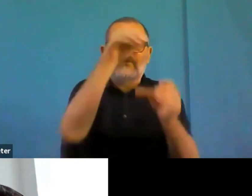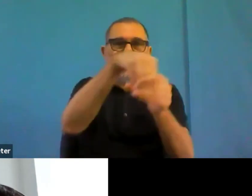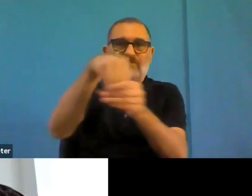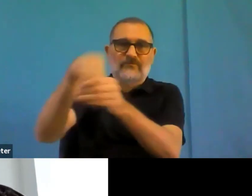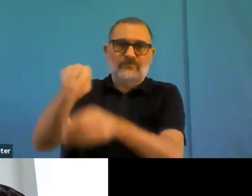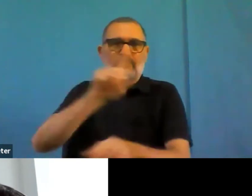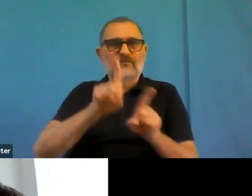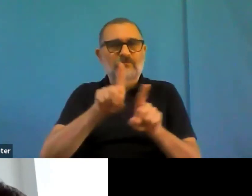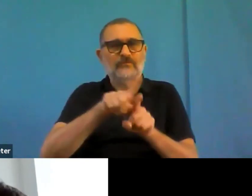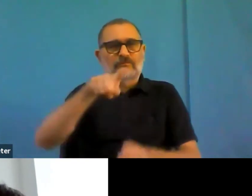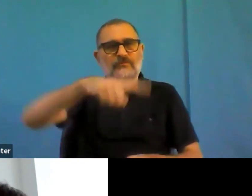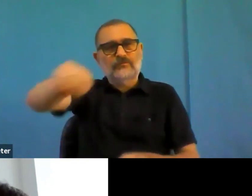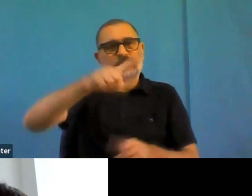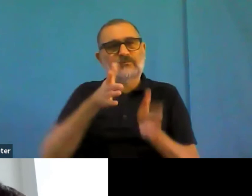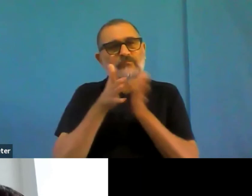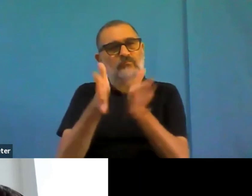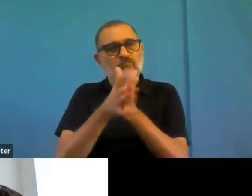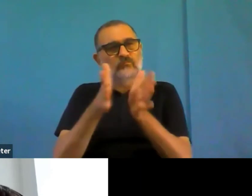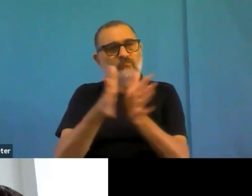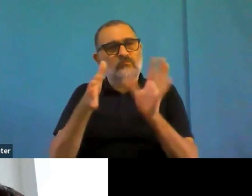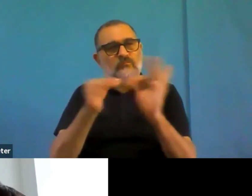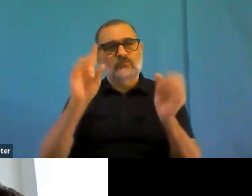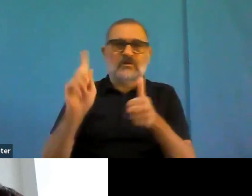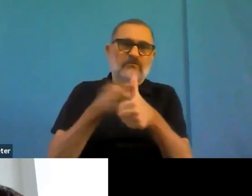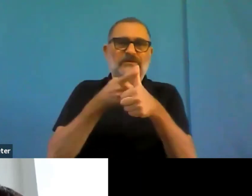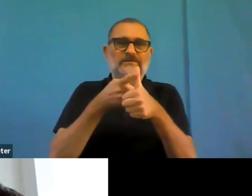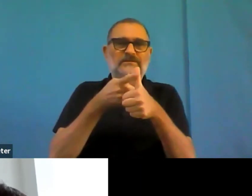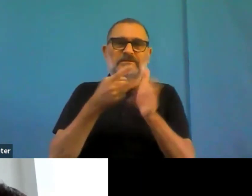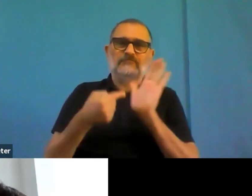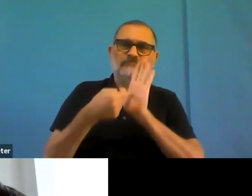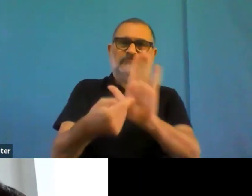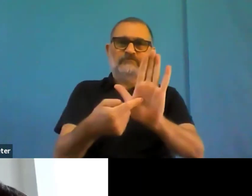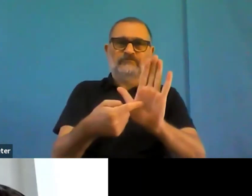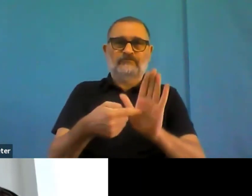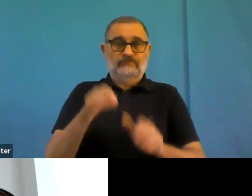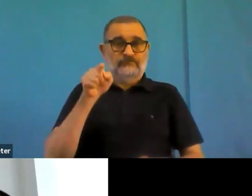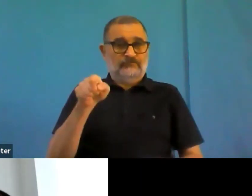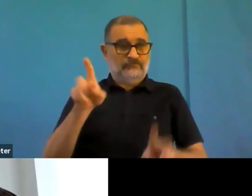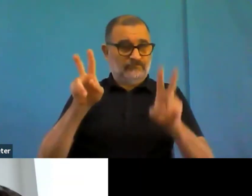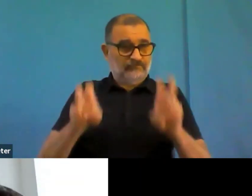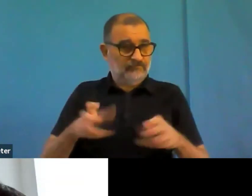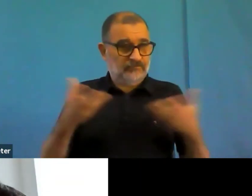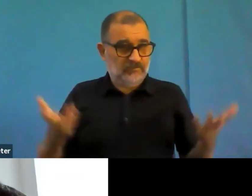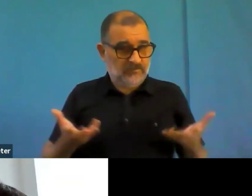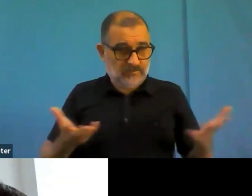Since so many websites often meet the wake up but not still usable, our they are just